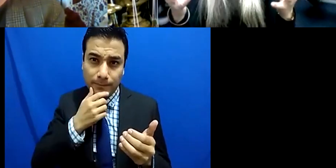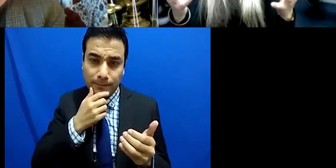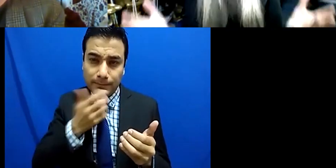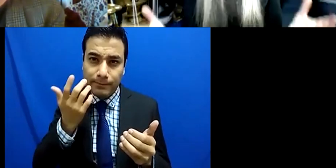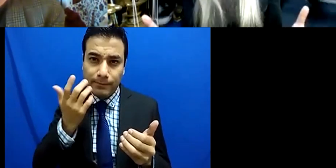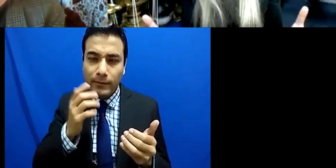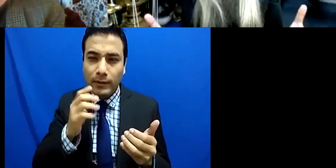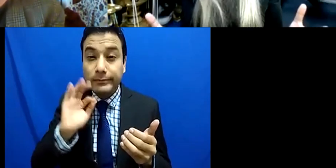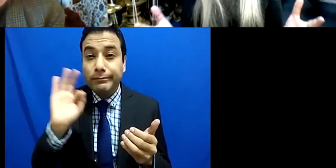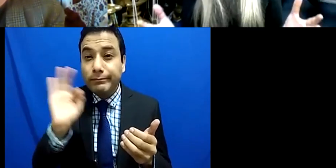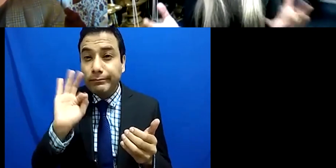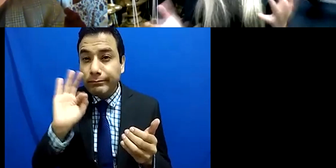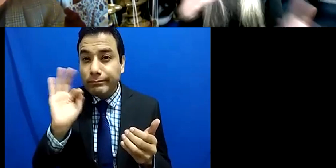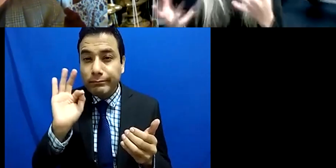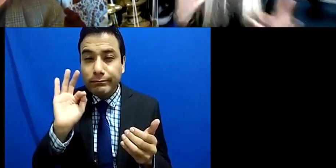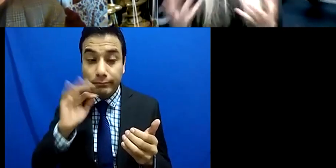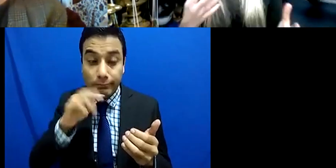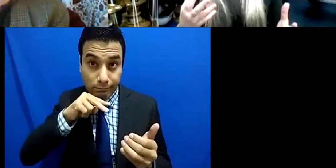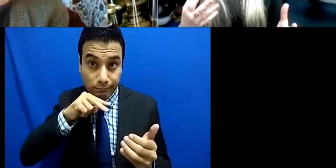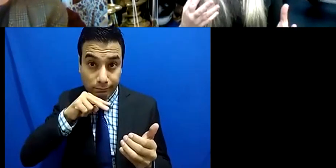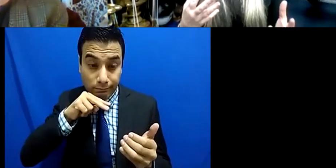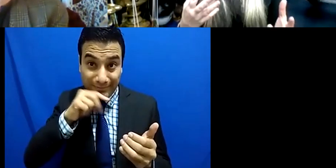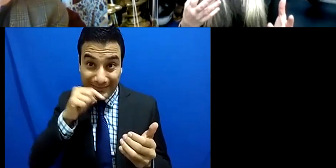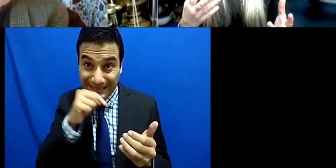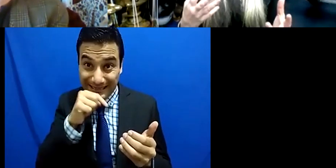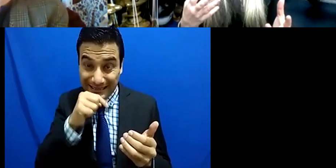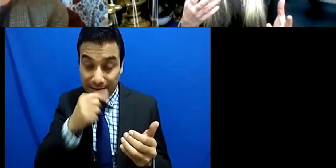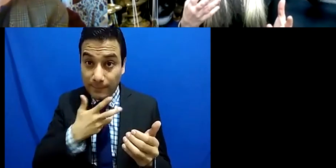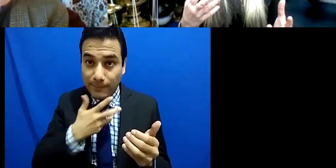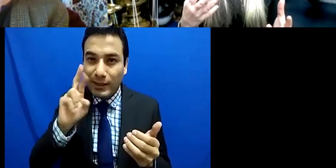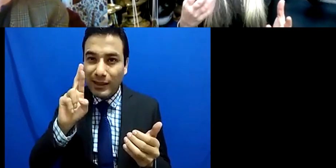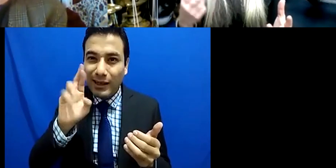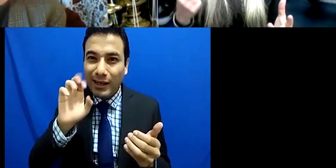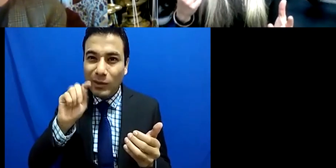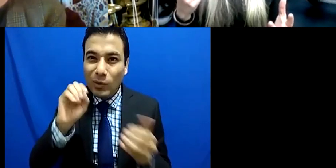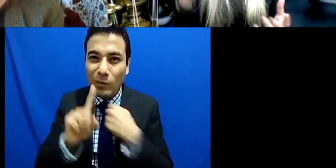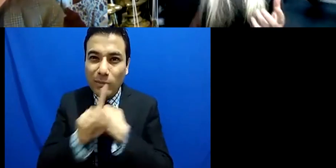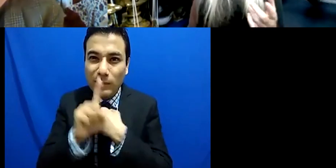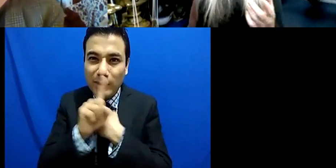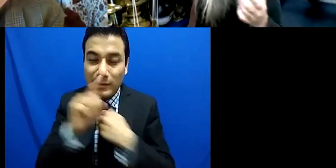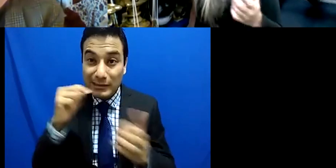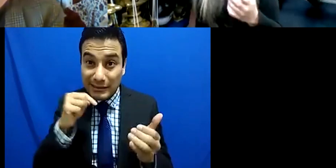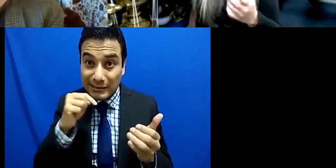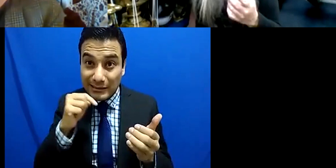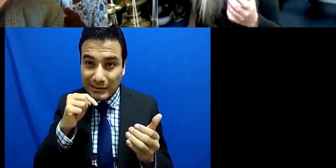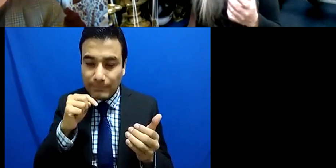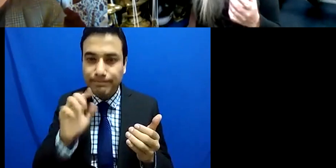a challenge now where is this challenge is the challenge being planted in your mind because it